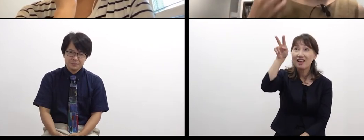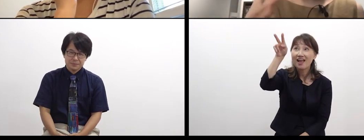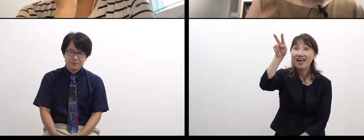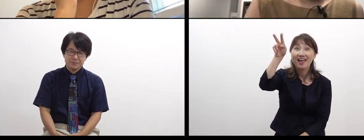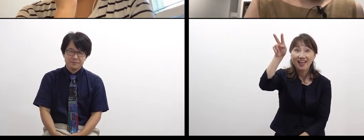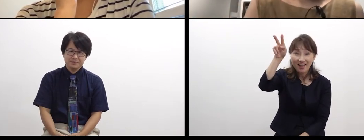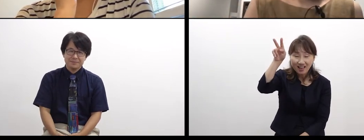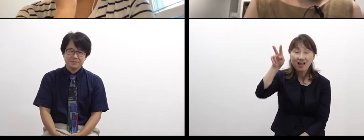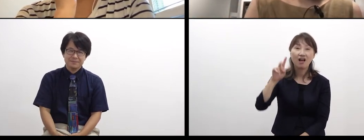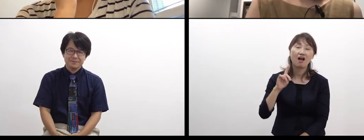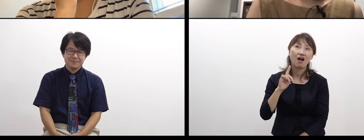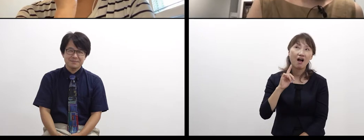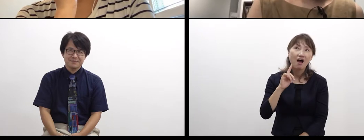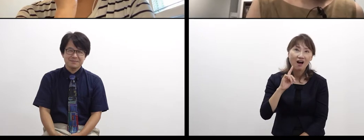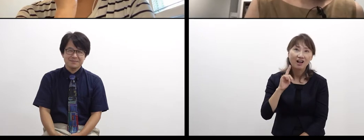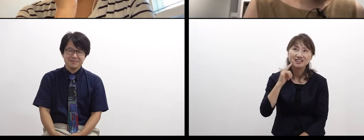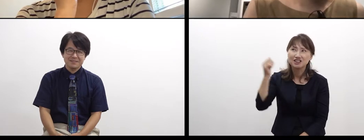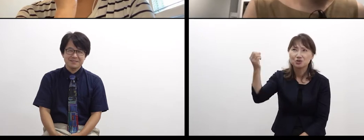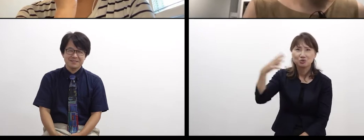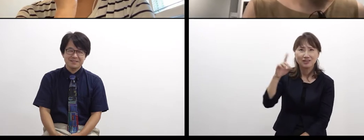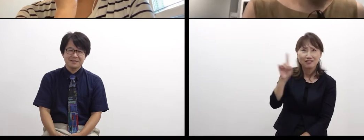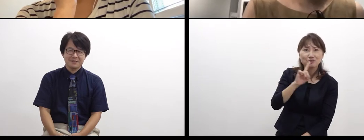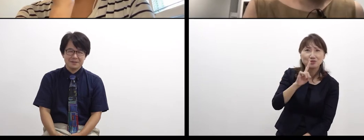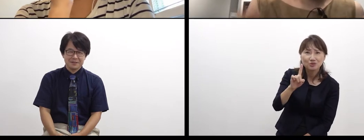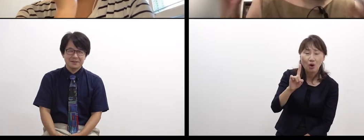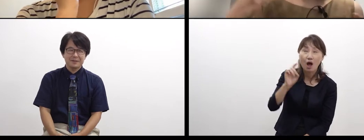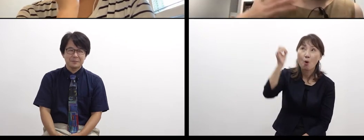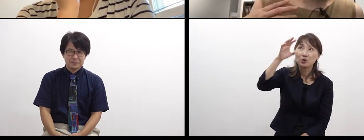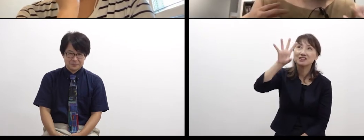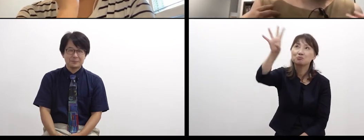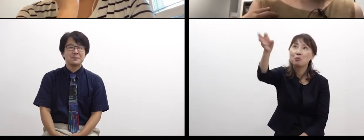he suddenly says it would be delicious if you eat that star.